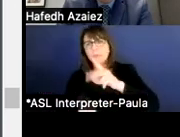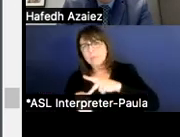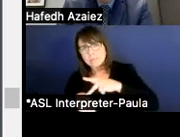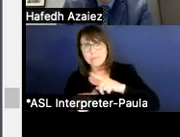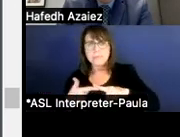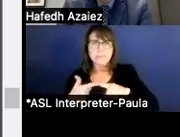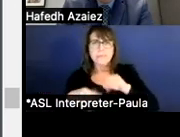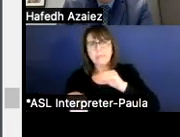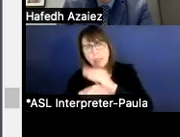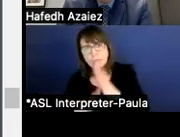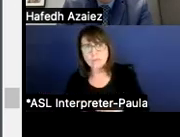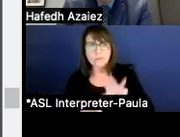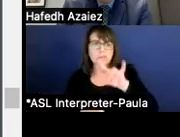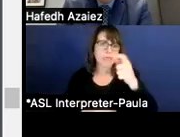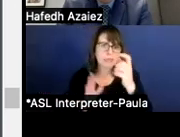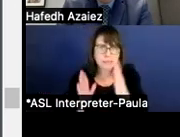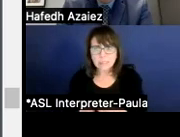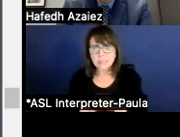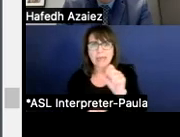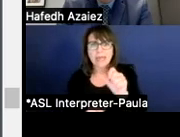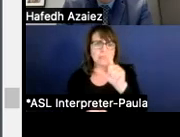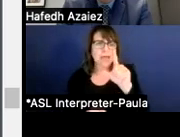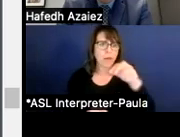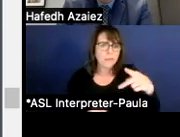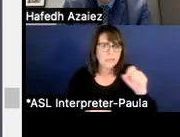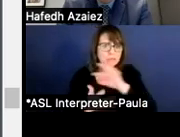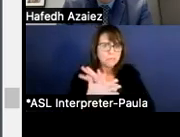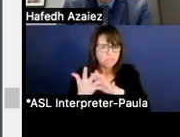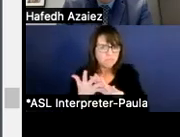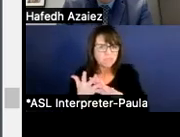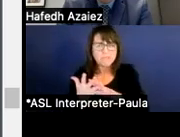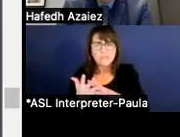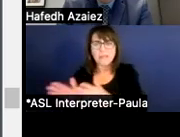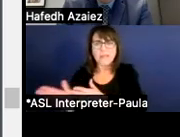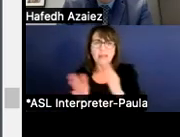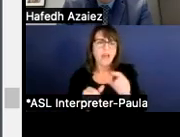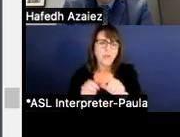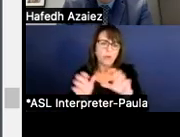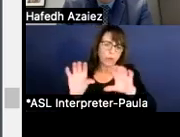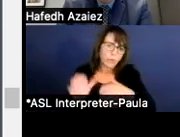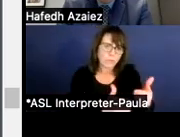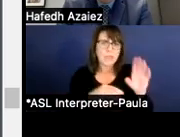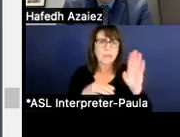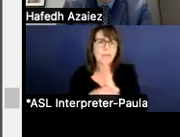diagnosticians, SOPs, et cetera. Then you get into some other subgroups like our business exempt.